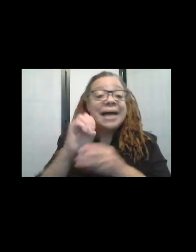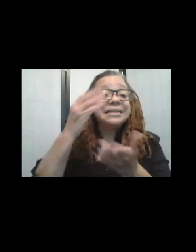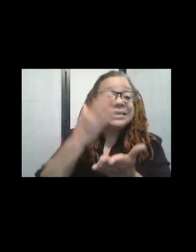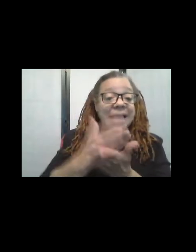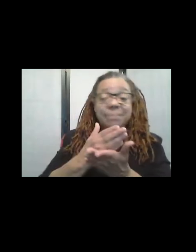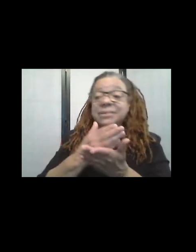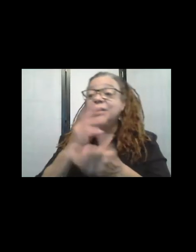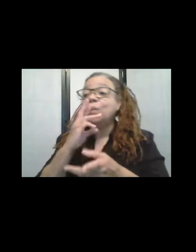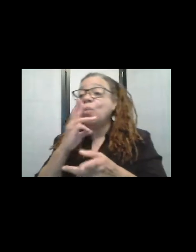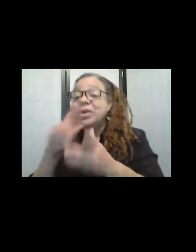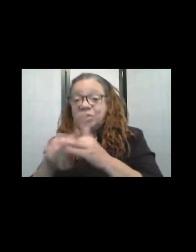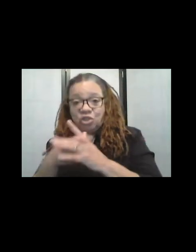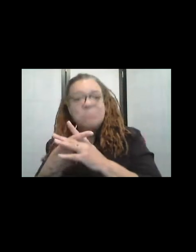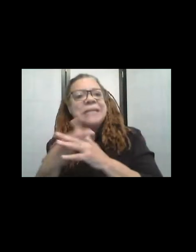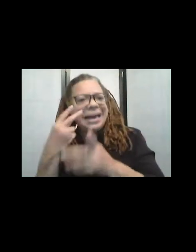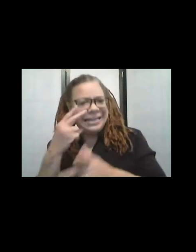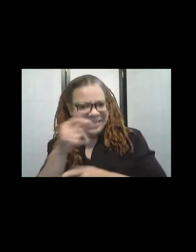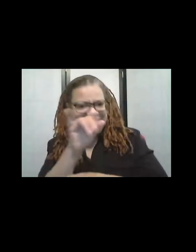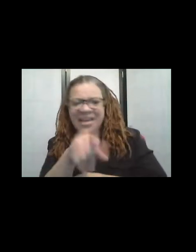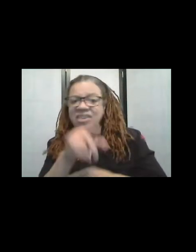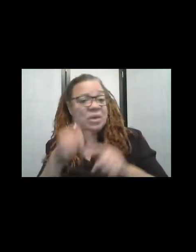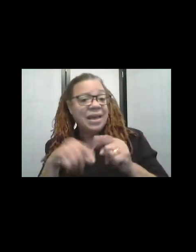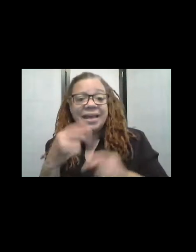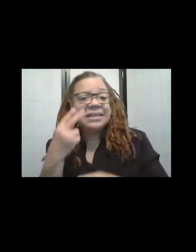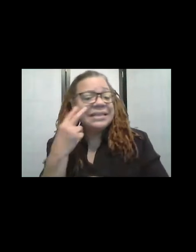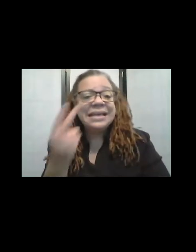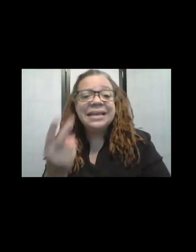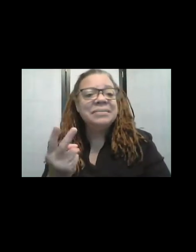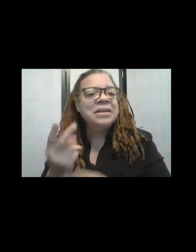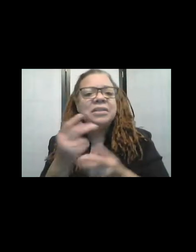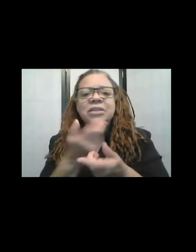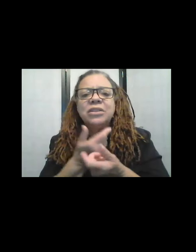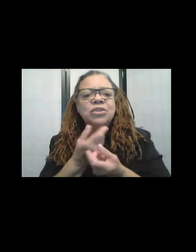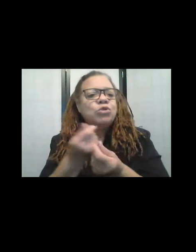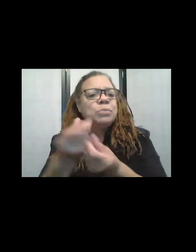I can see that in your quilt too, that you can't, the transition is fluid